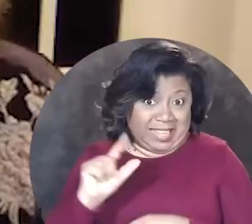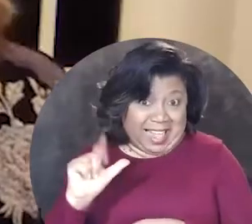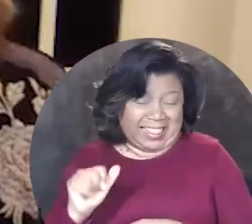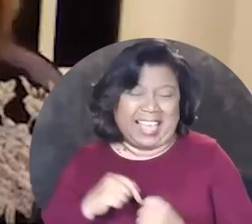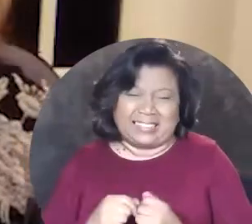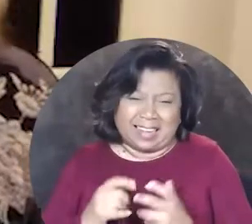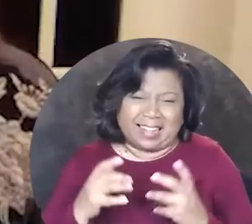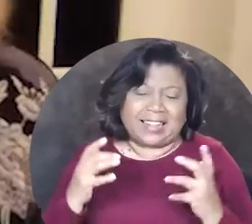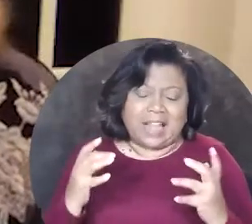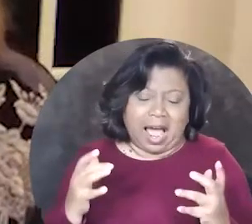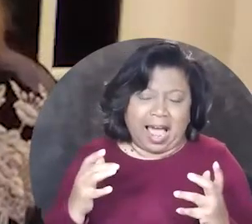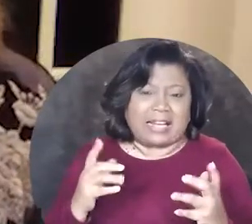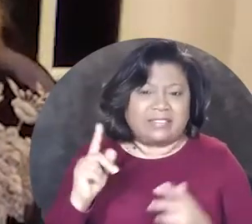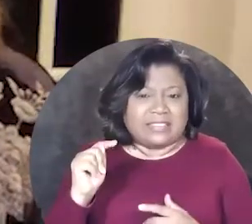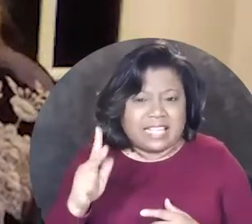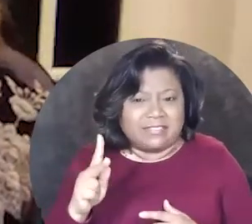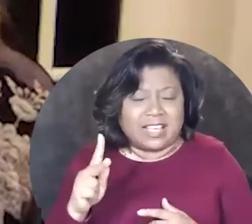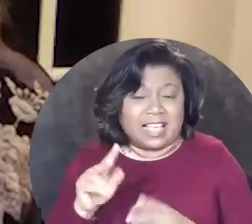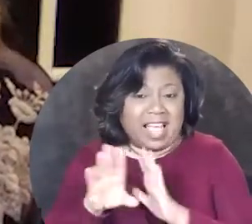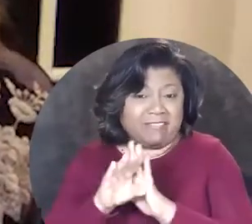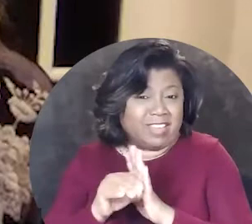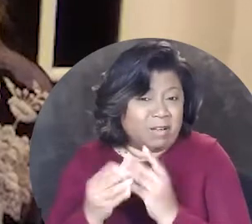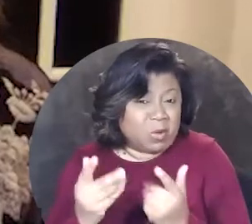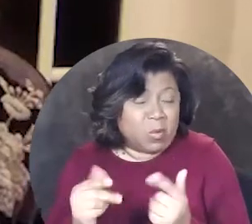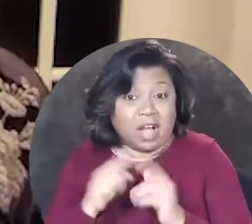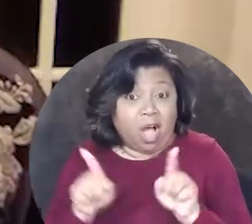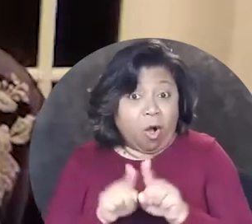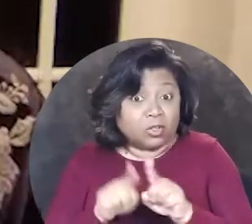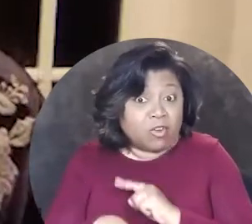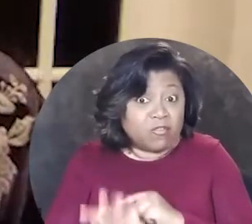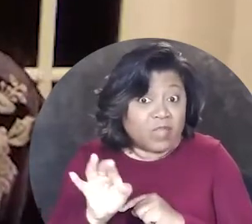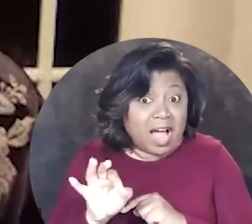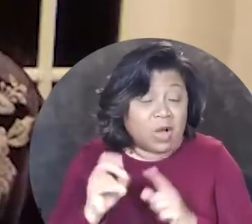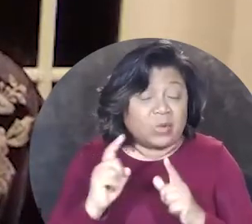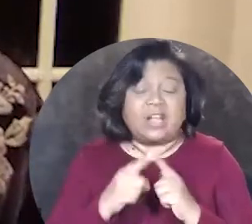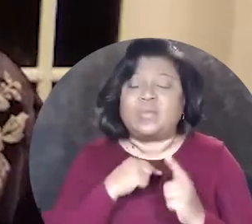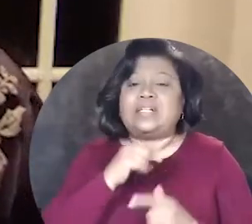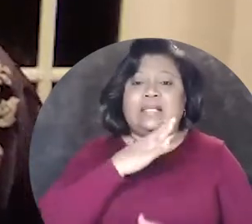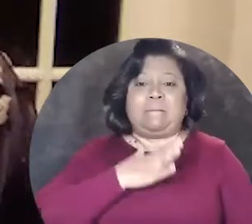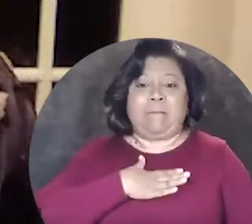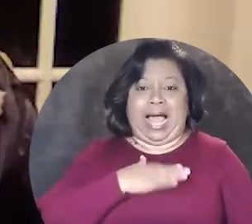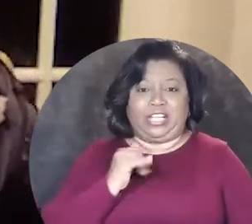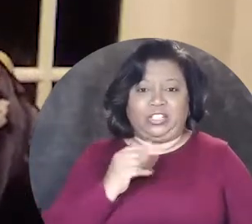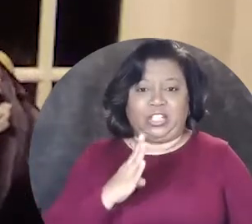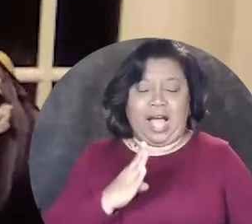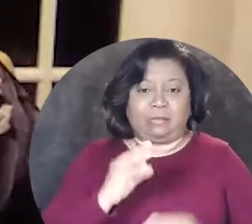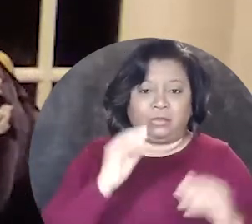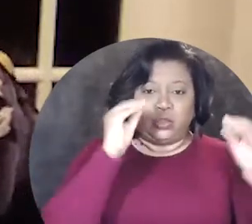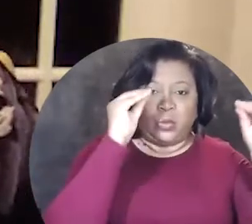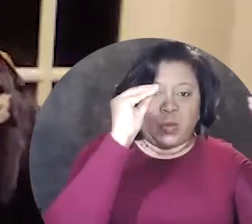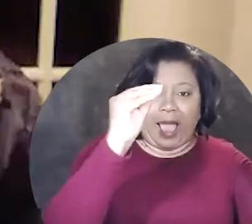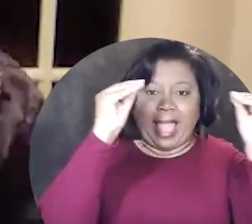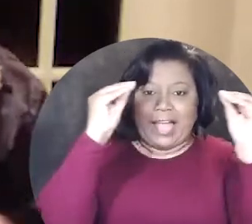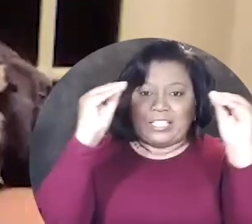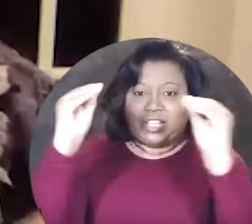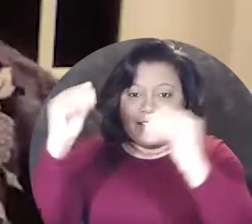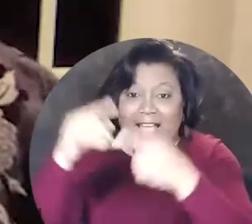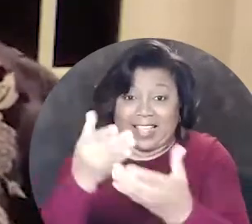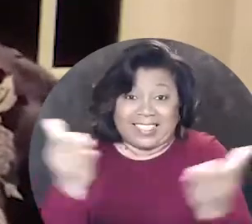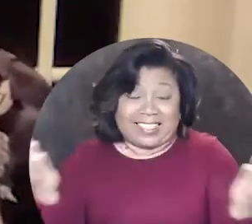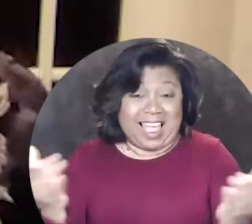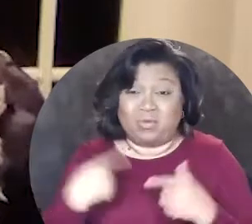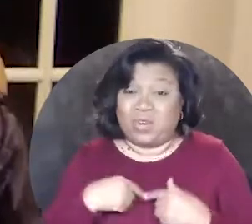in LA I did a lot of television and film and what I also found was it was my job to educate them but